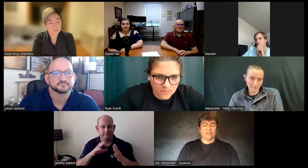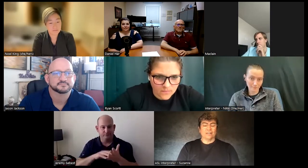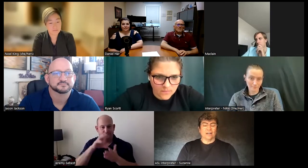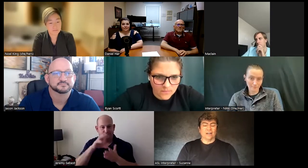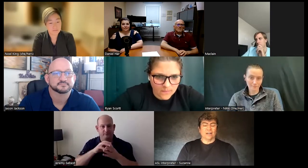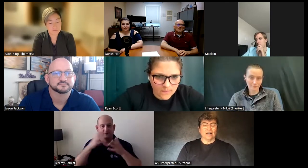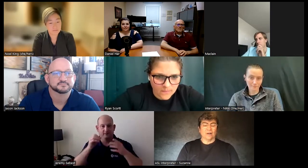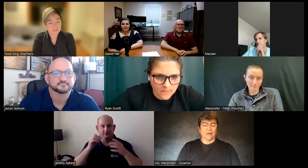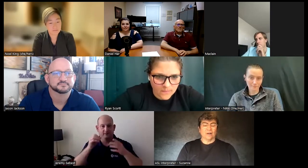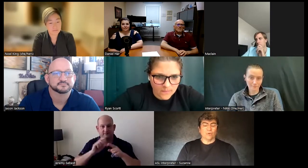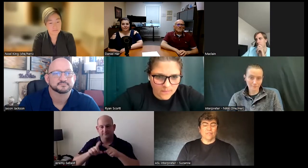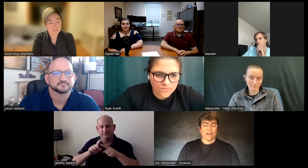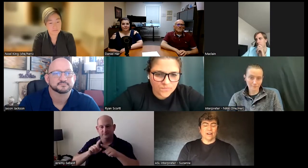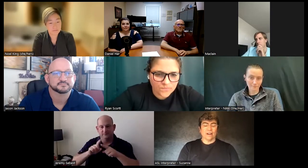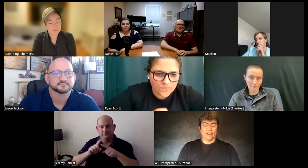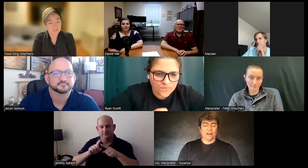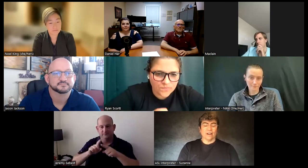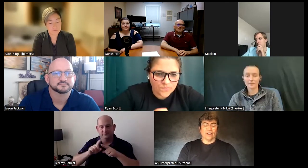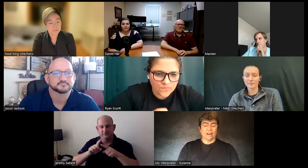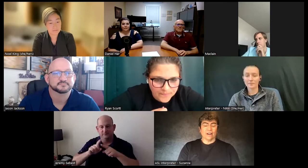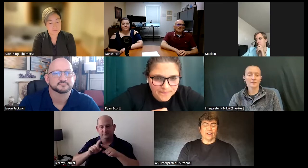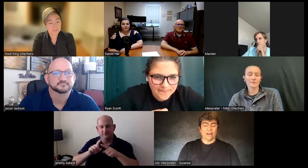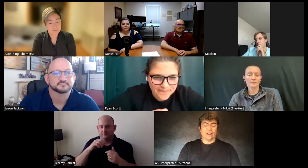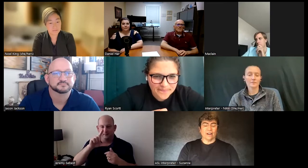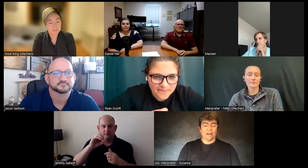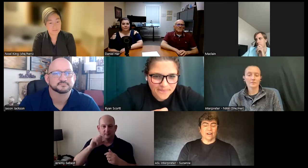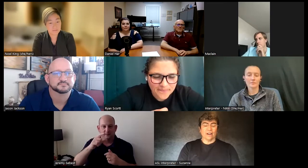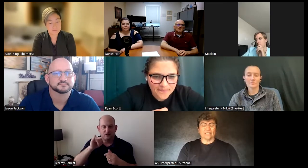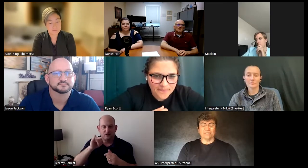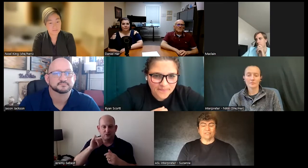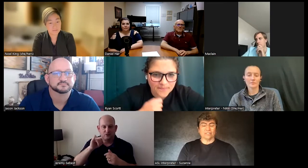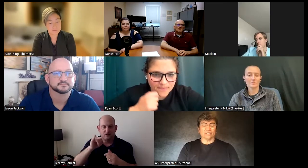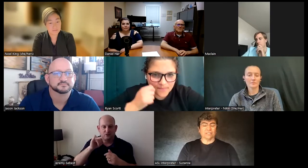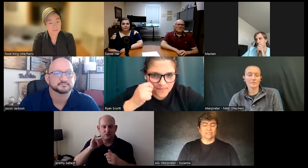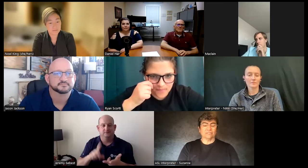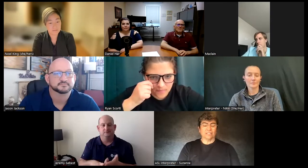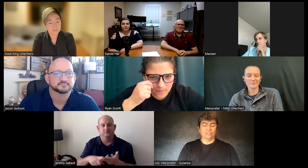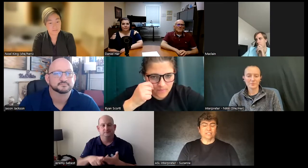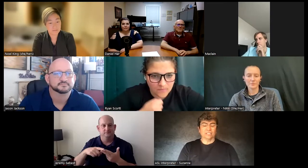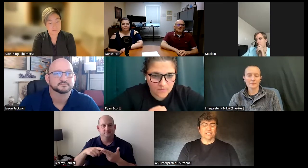moved there closer to my wife uh in different fields